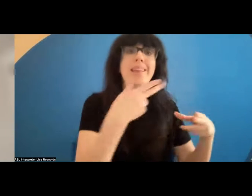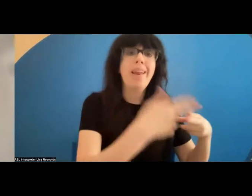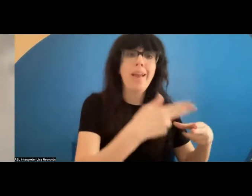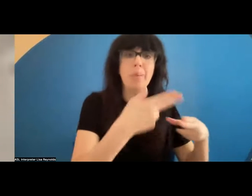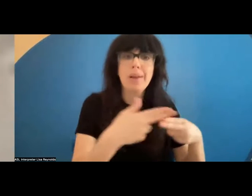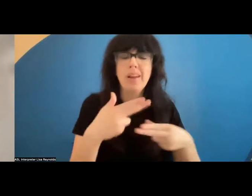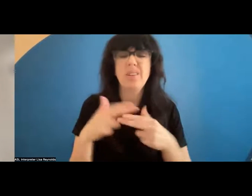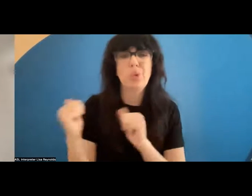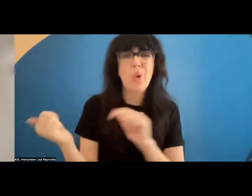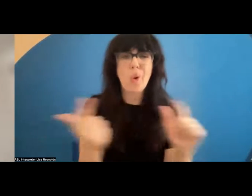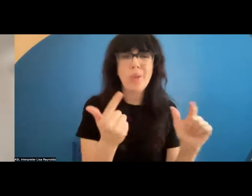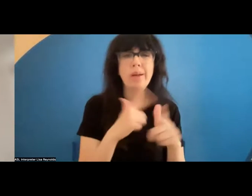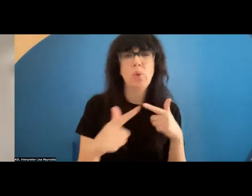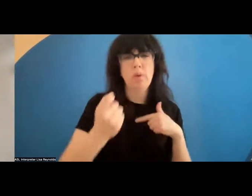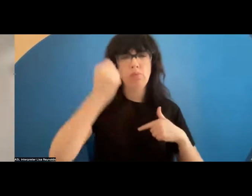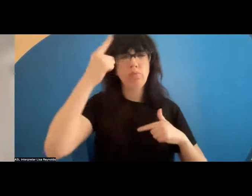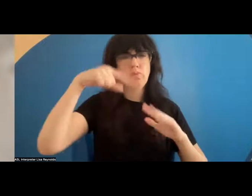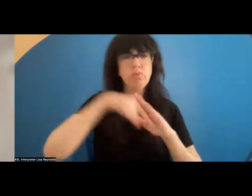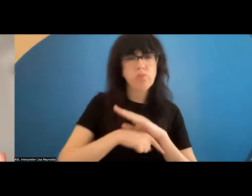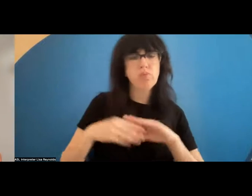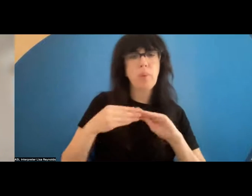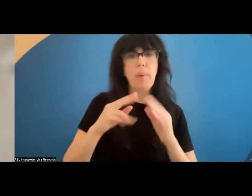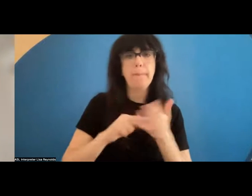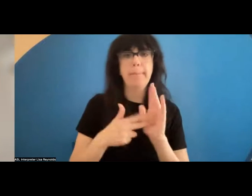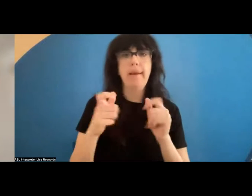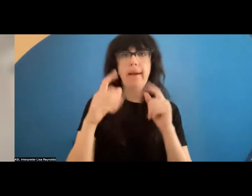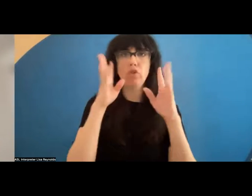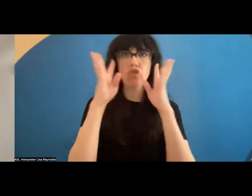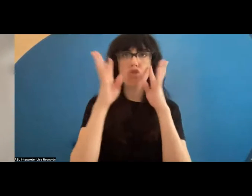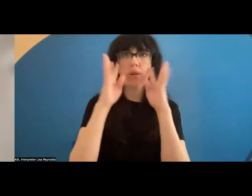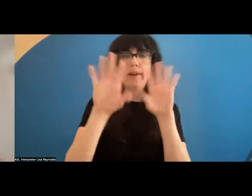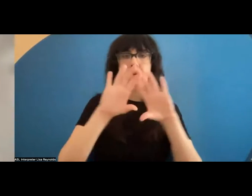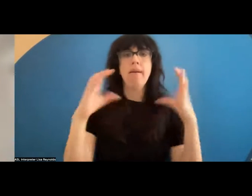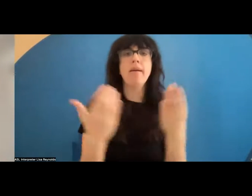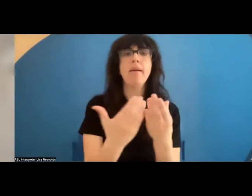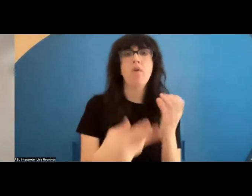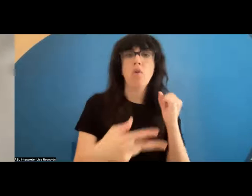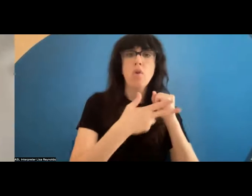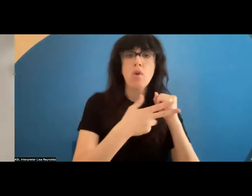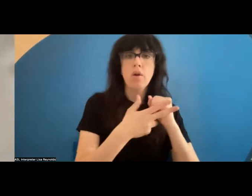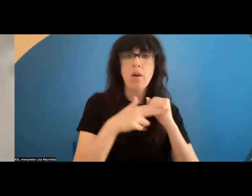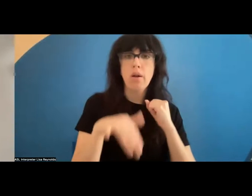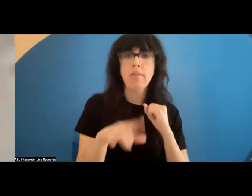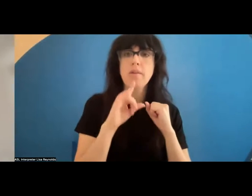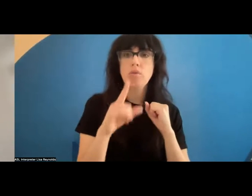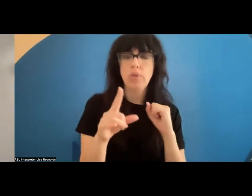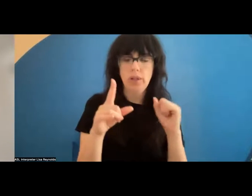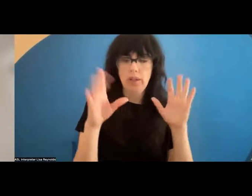to create a container that actually addressed the